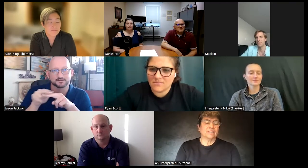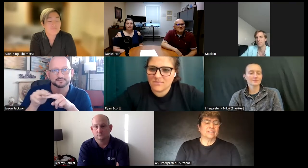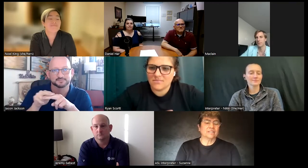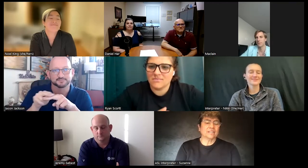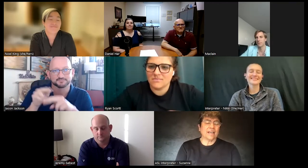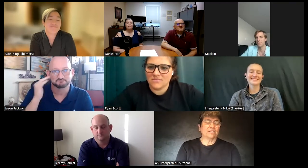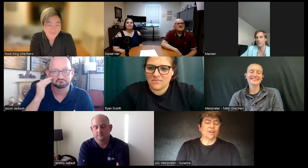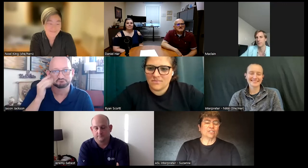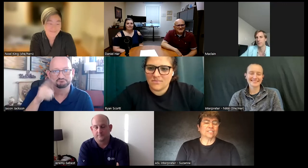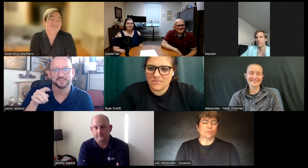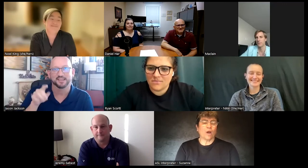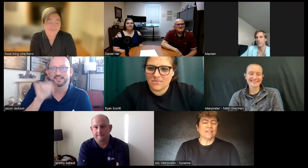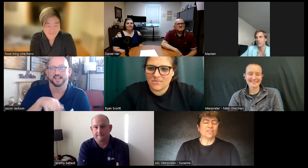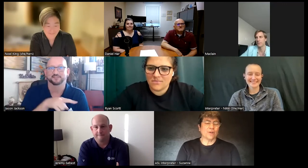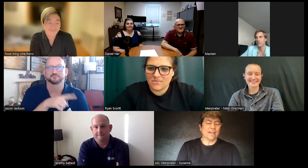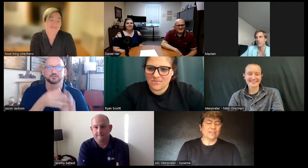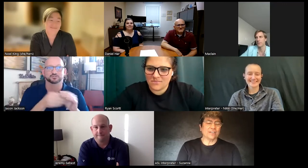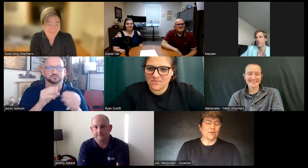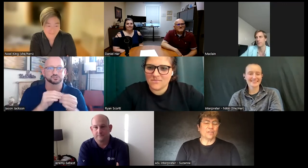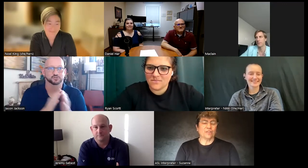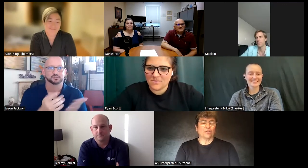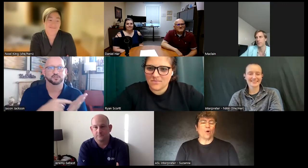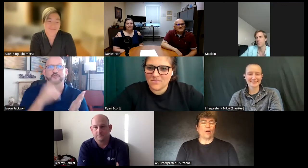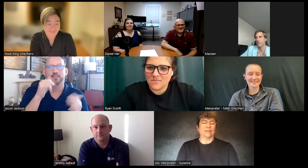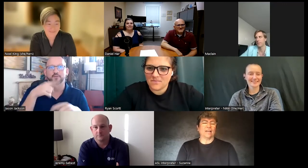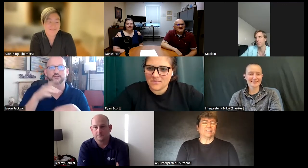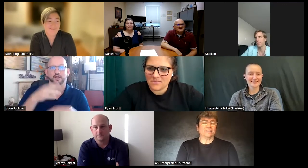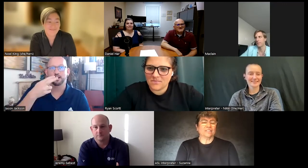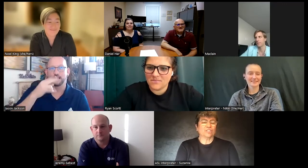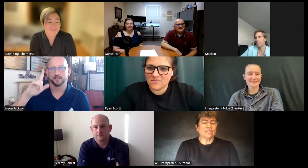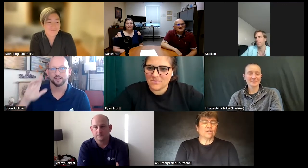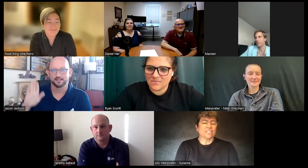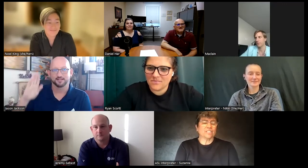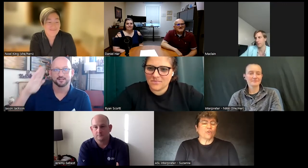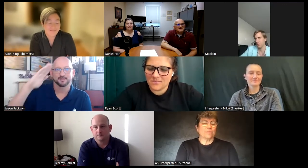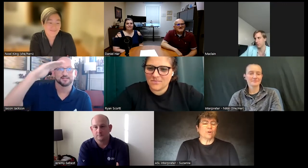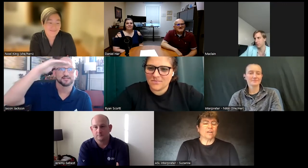that you know just ride the train you know go and and she there is a storybook